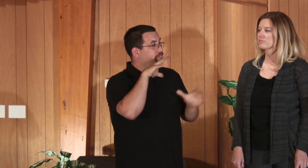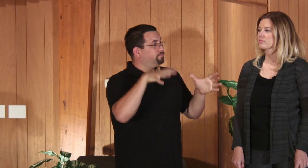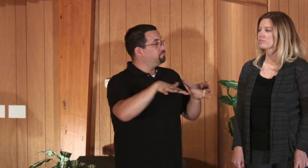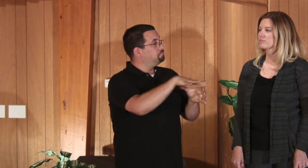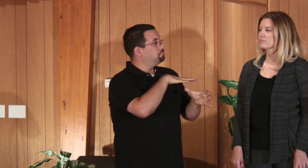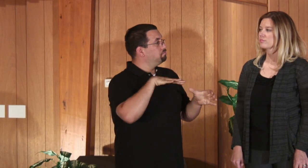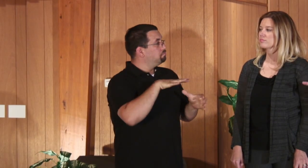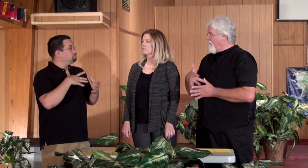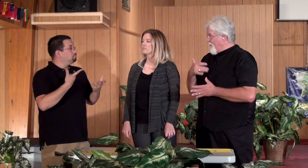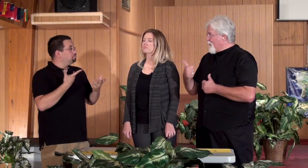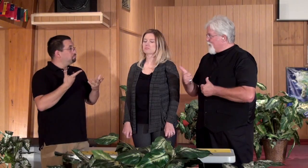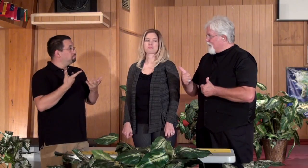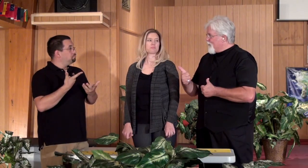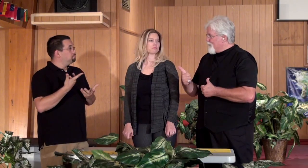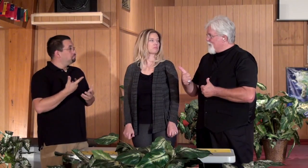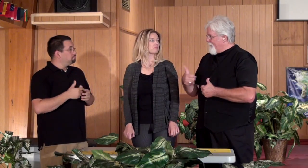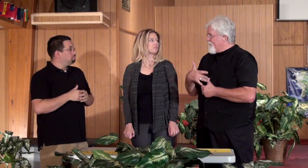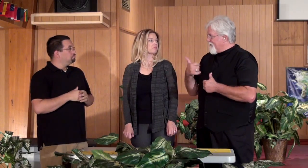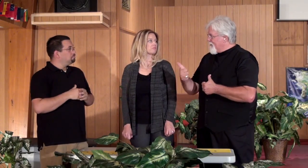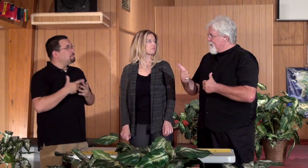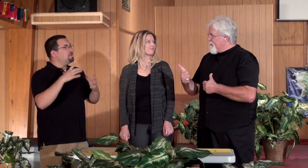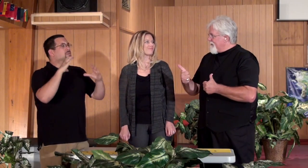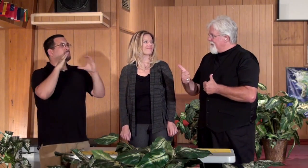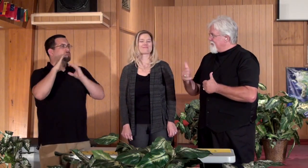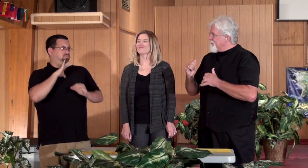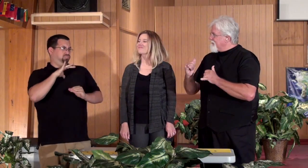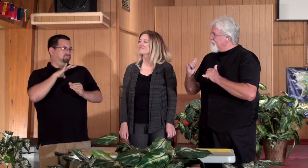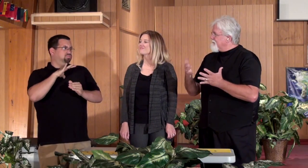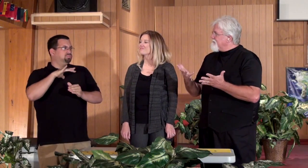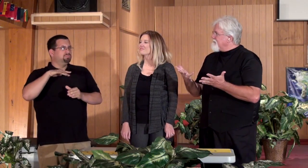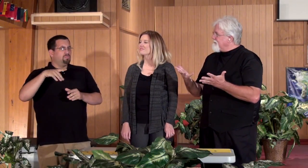involved with that as well. Mark: So did it feel good?